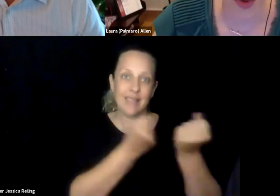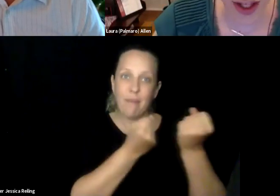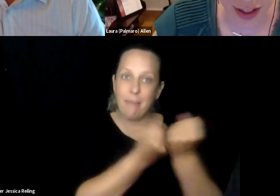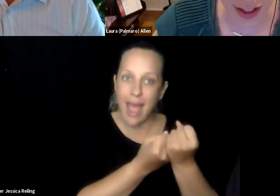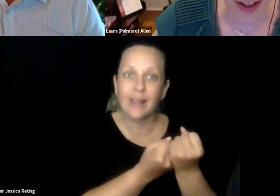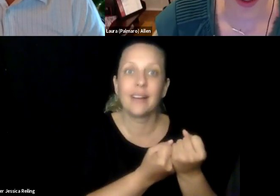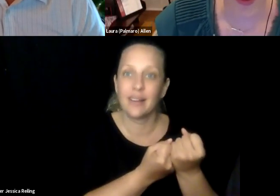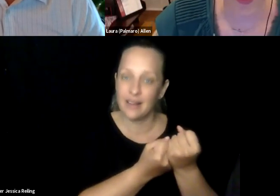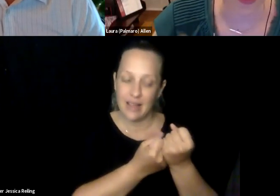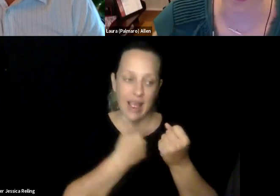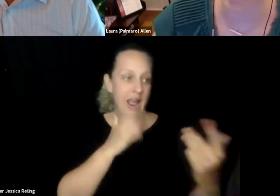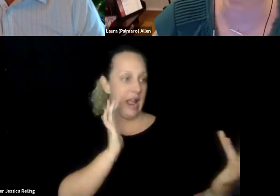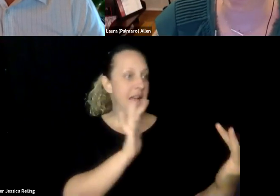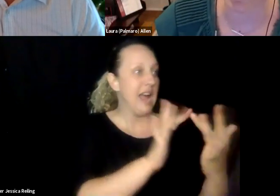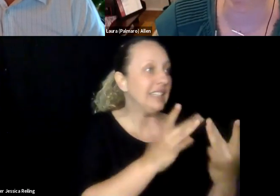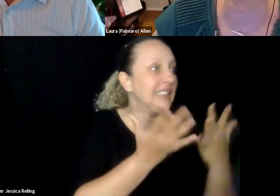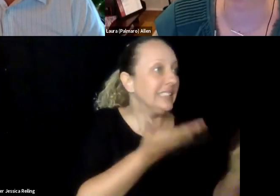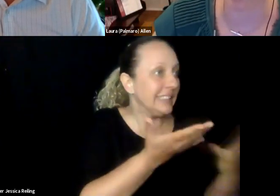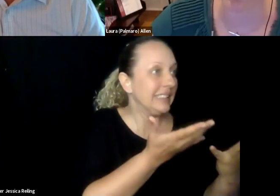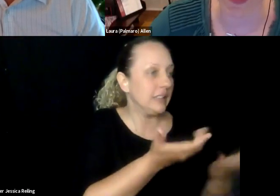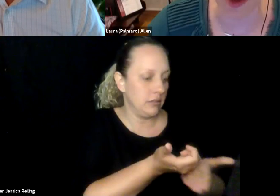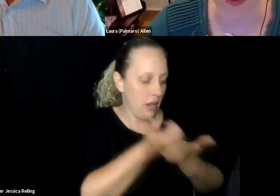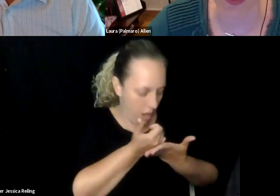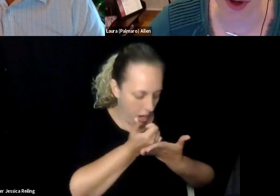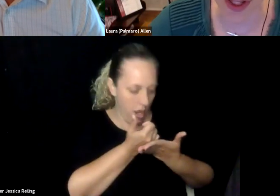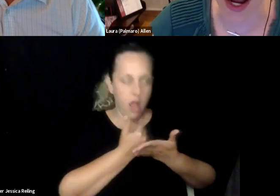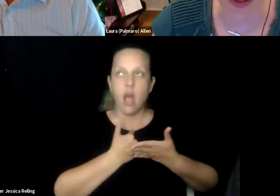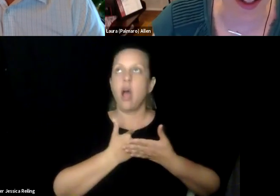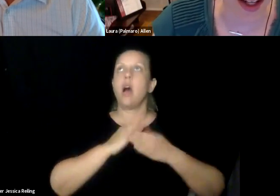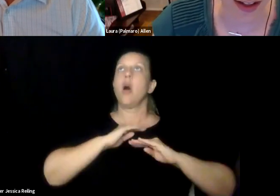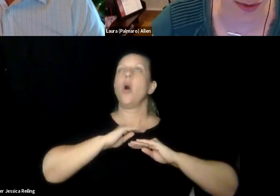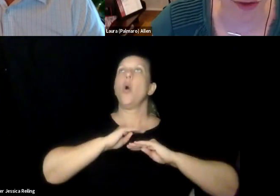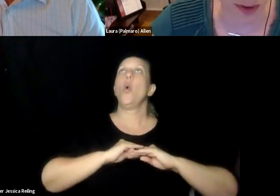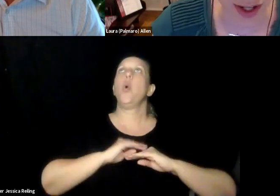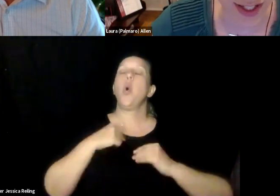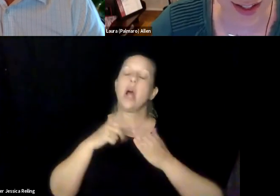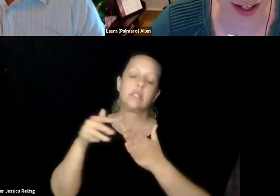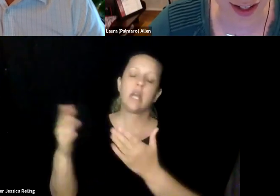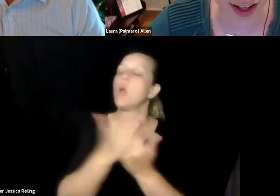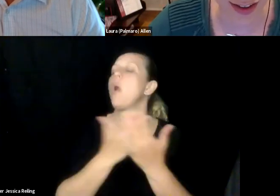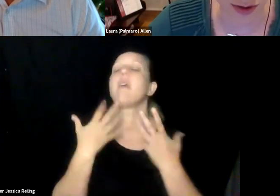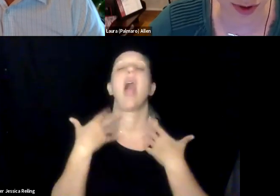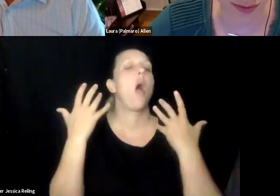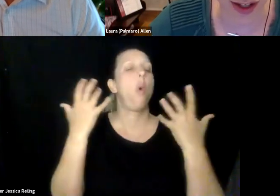have a barn who has my back and -- I have a partner who has my back and I know I'll have materials in an accessible format